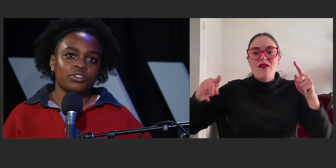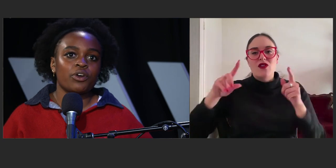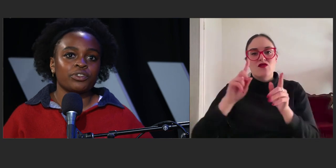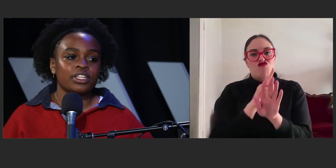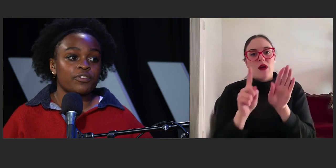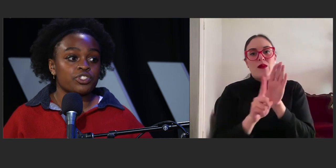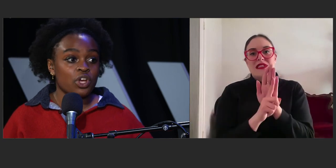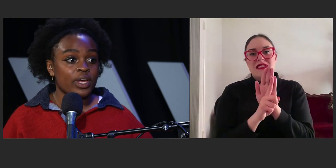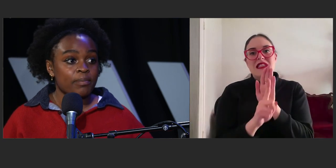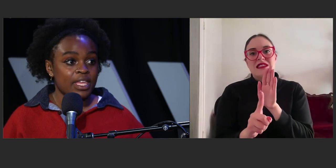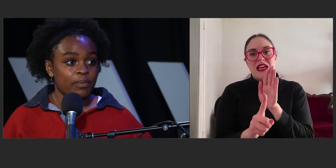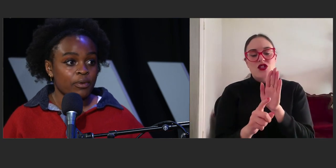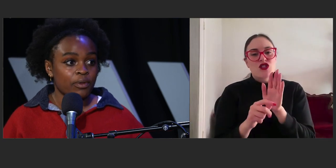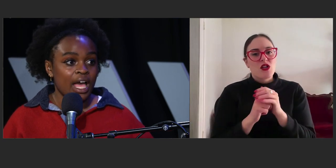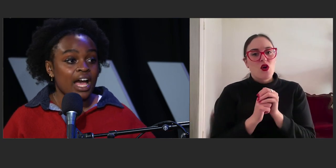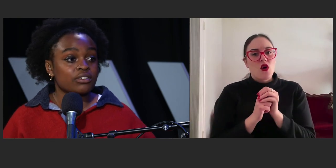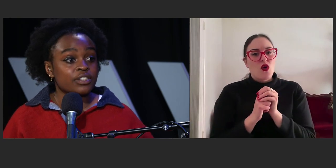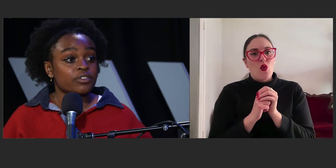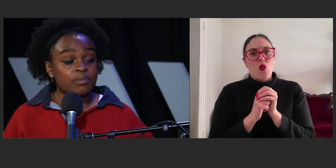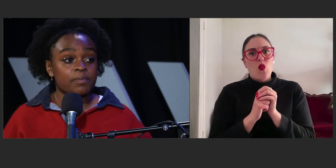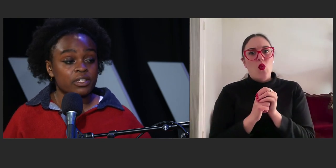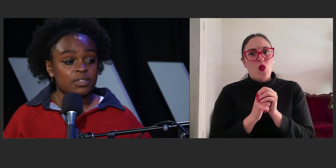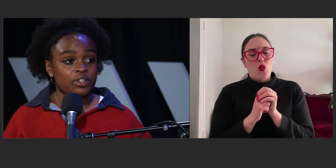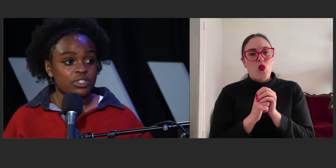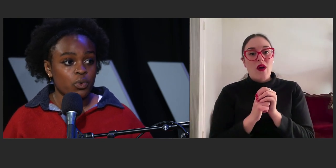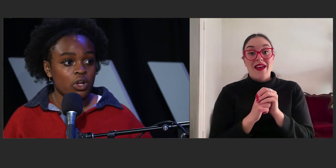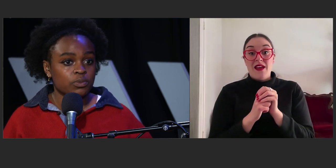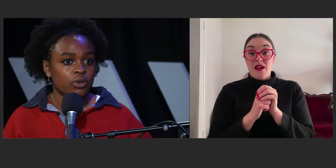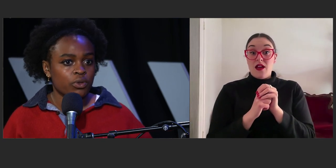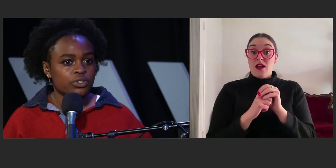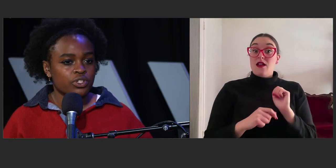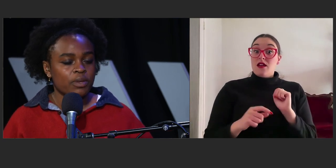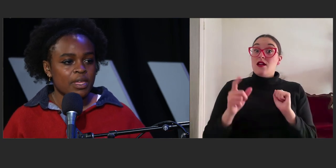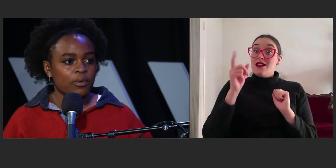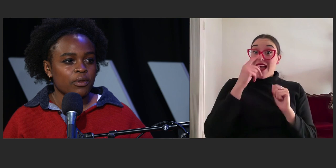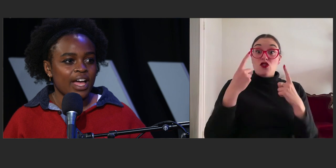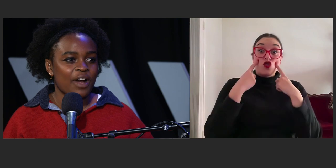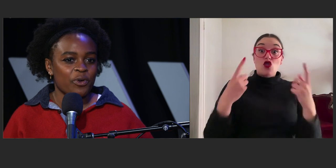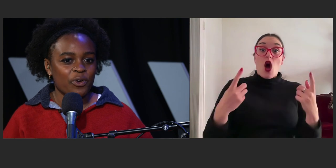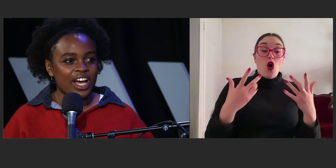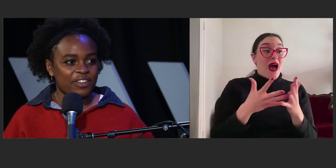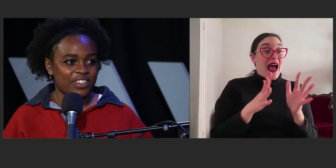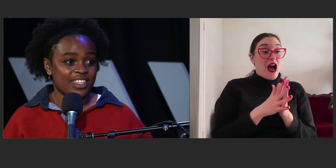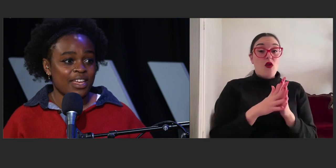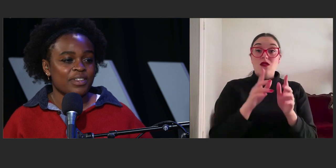not only for showing people how different people experience the world, but also showing people how we're all kind of the same